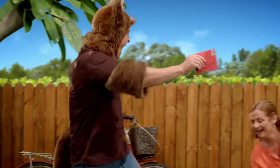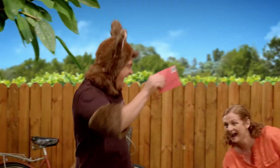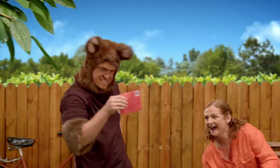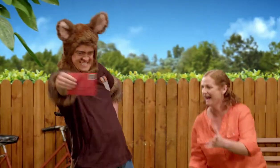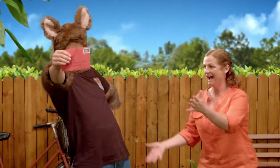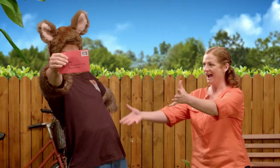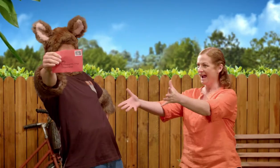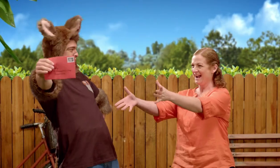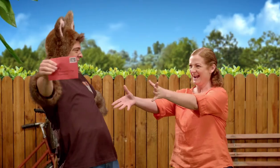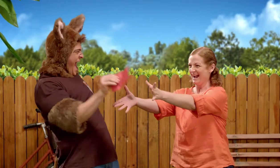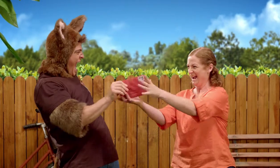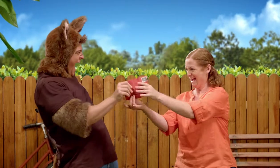Sally, look!